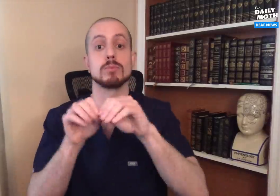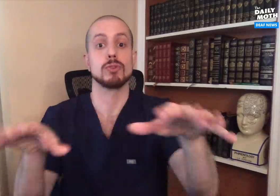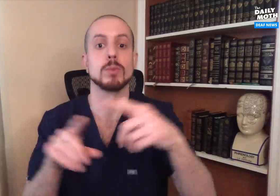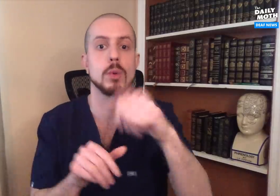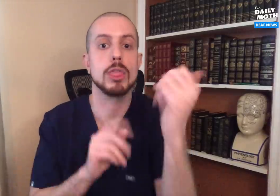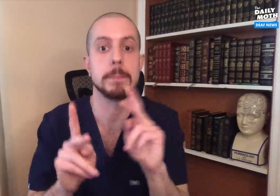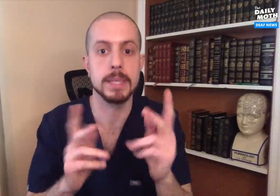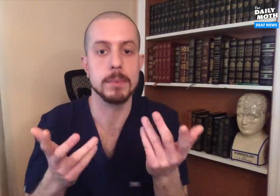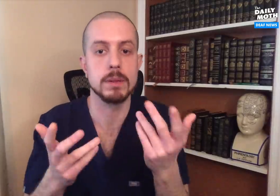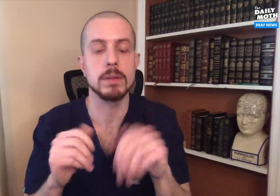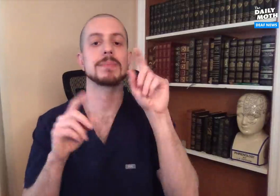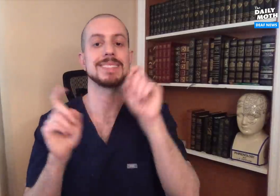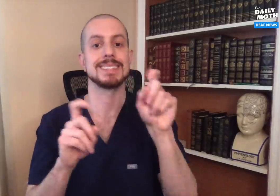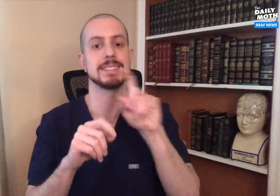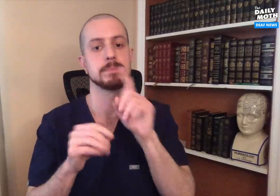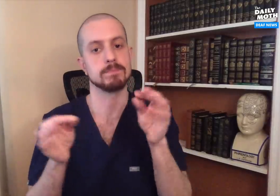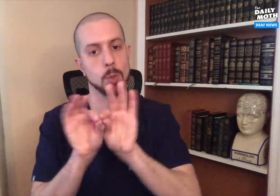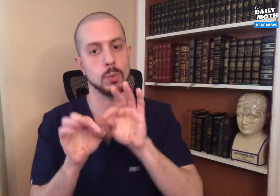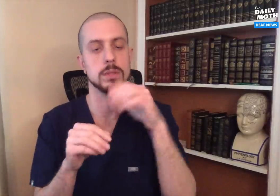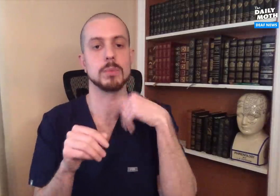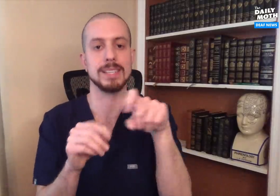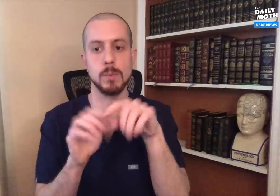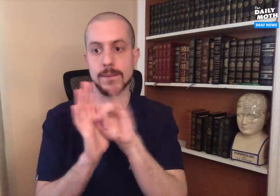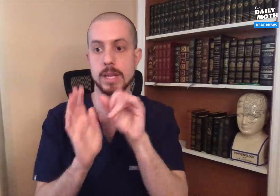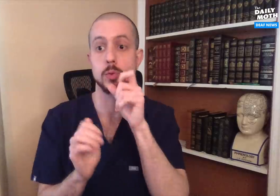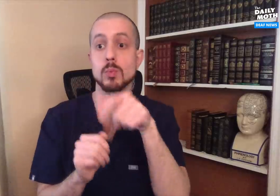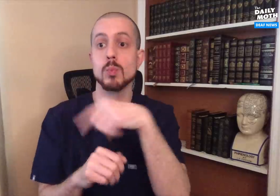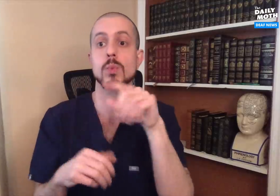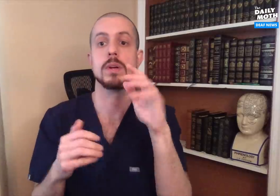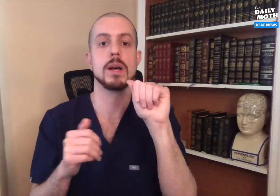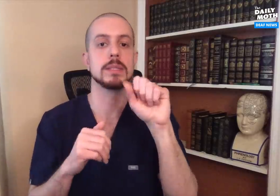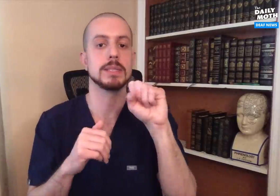spreading to more people. Testing is critical so we can identify